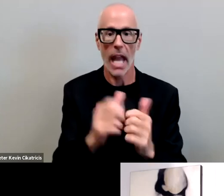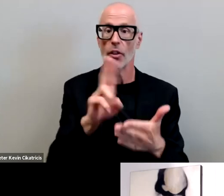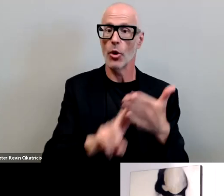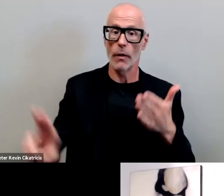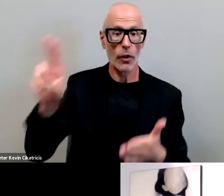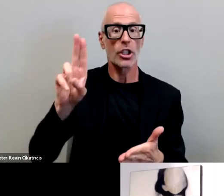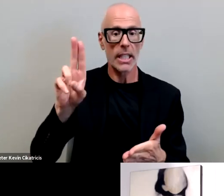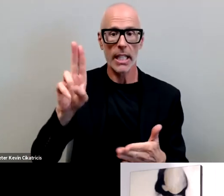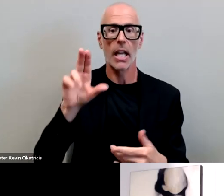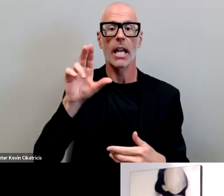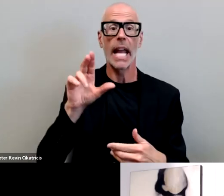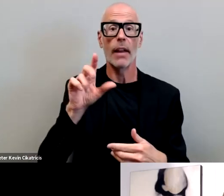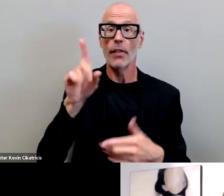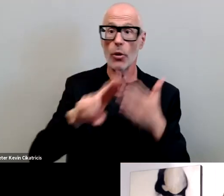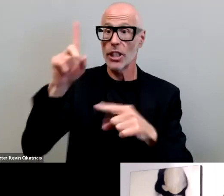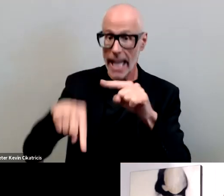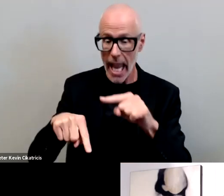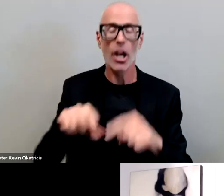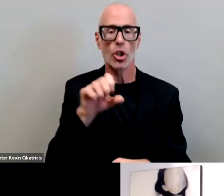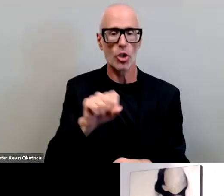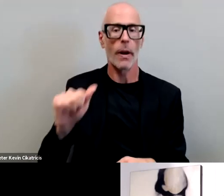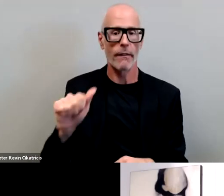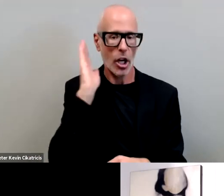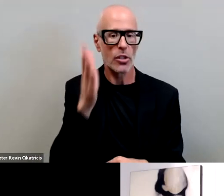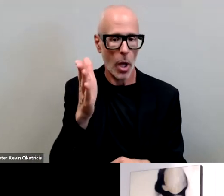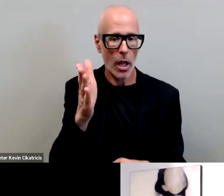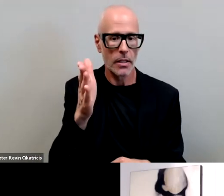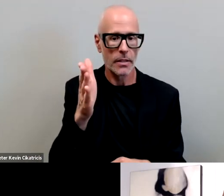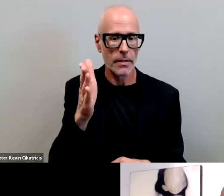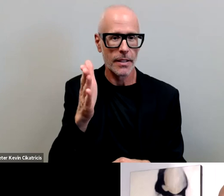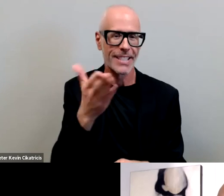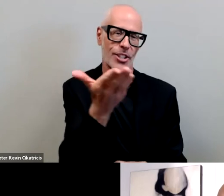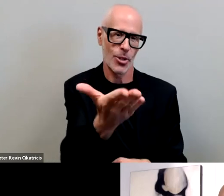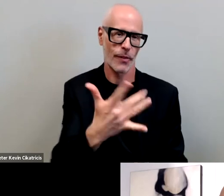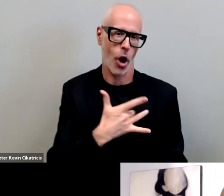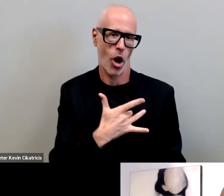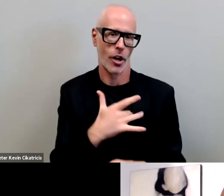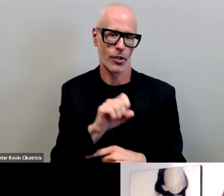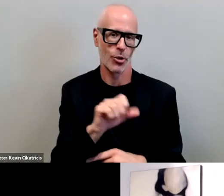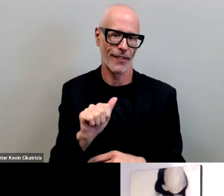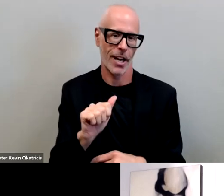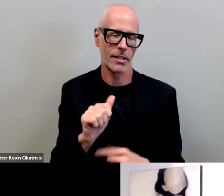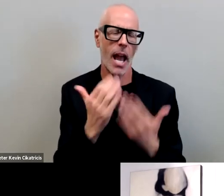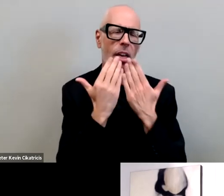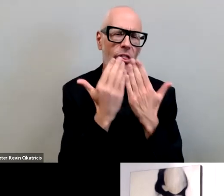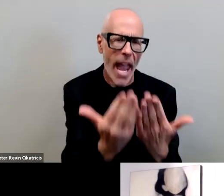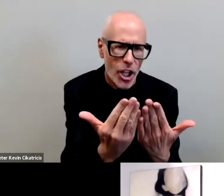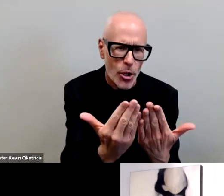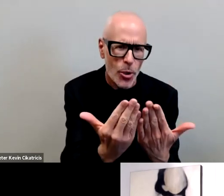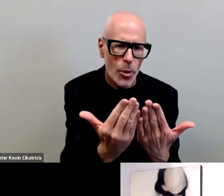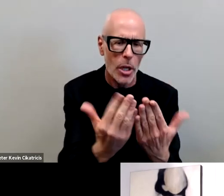student affairs will um since your student affairs by heart thank you for lifting us and